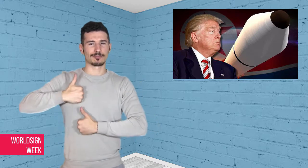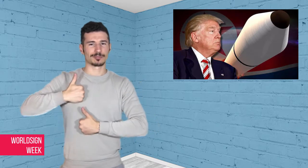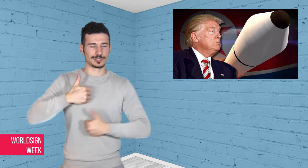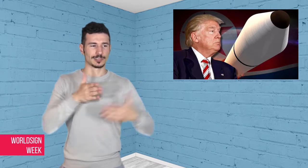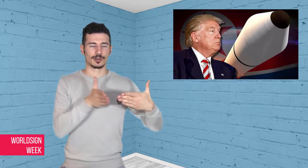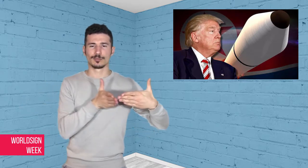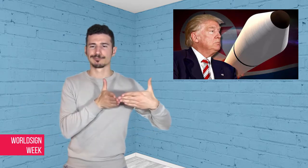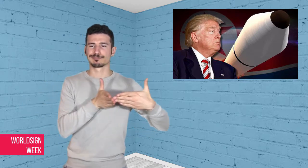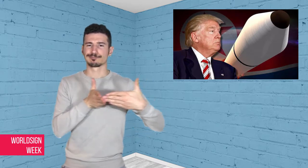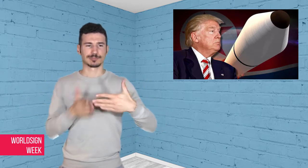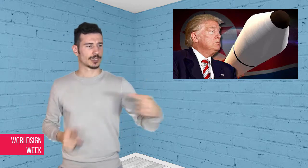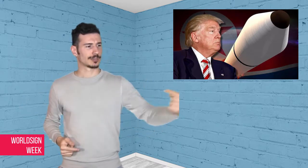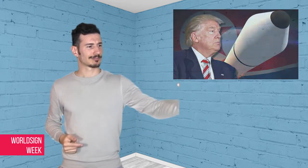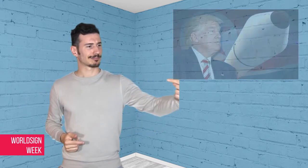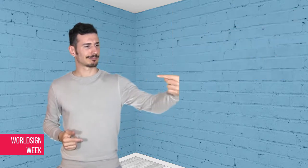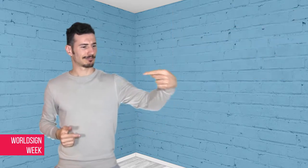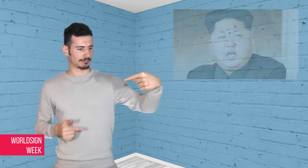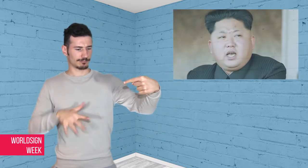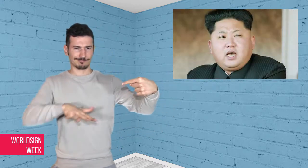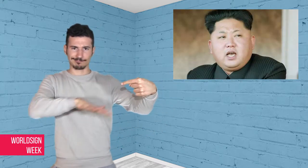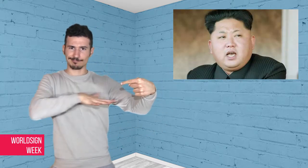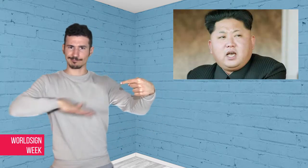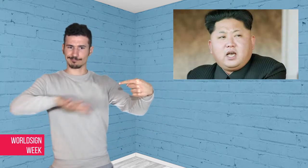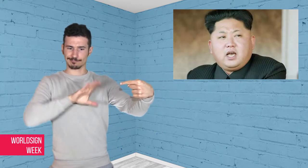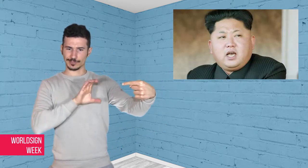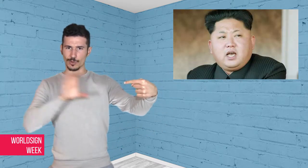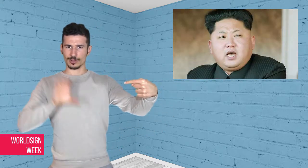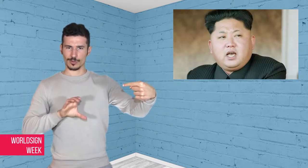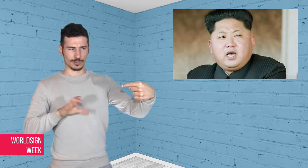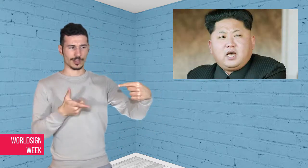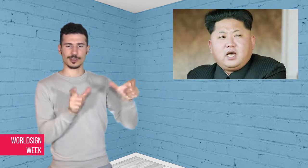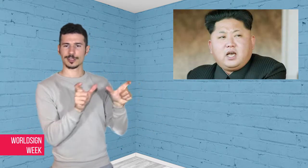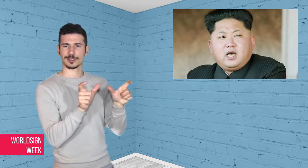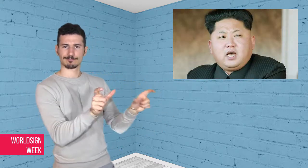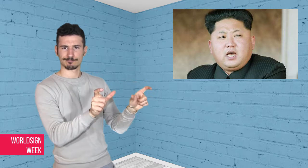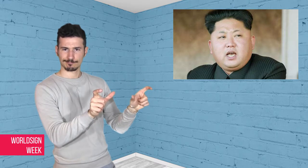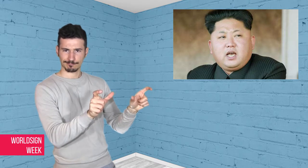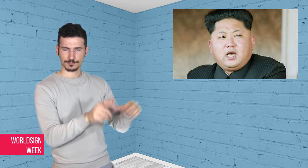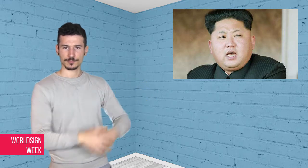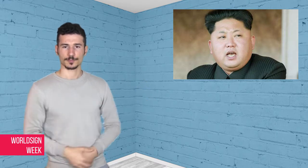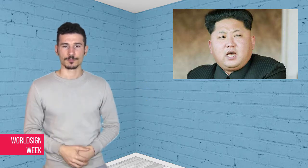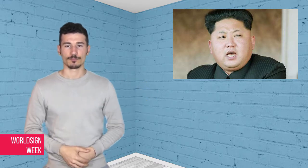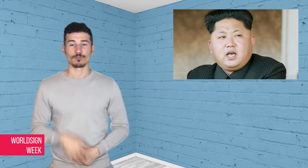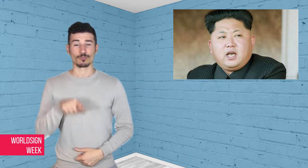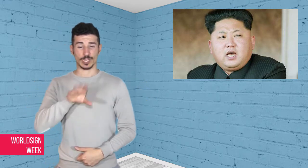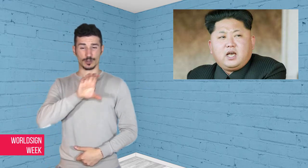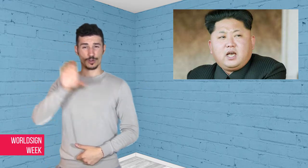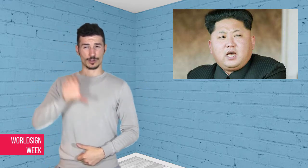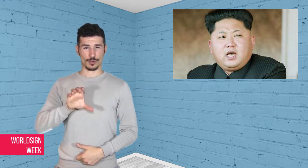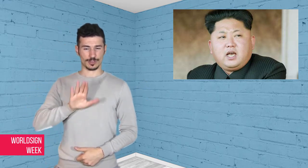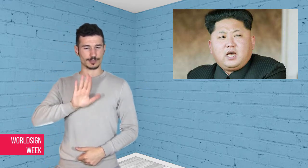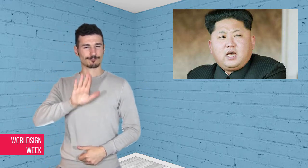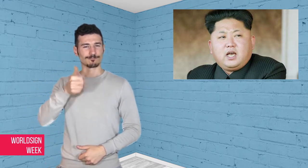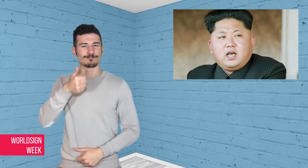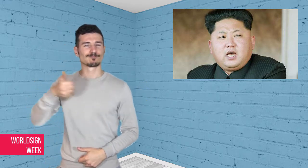itself against “reckless acts of aggression” after the US Navy deployed a